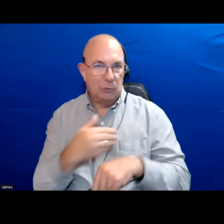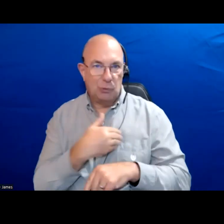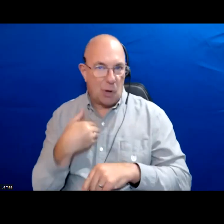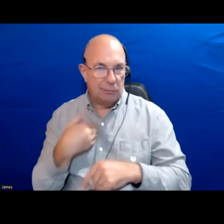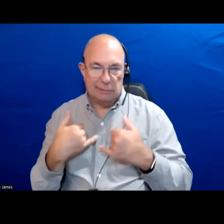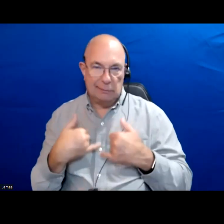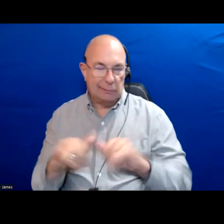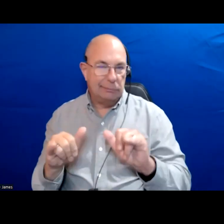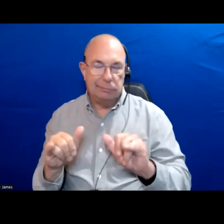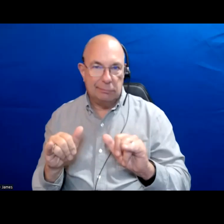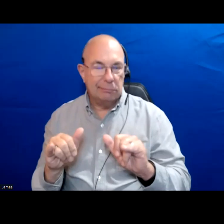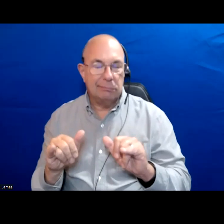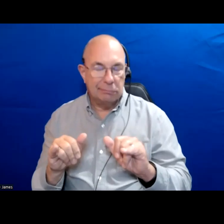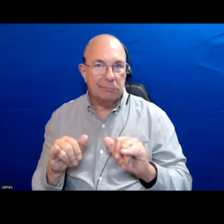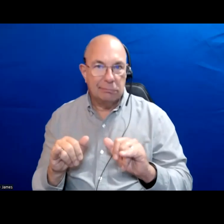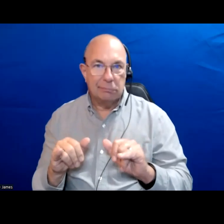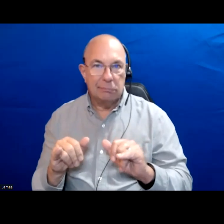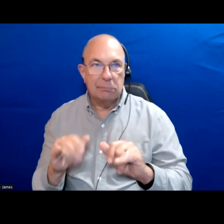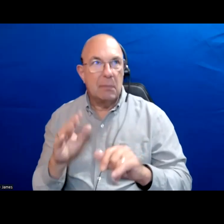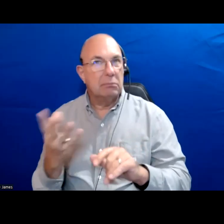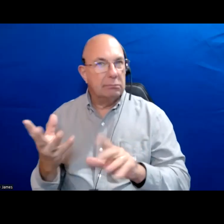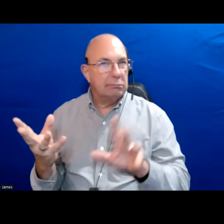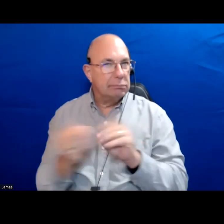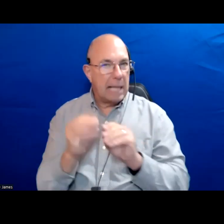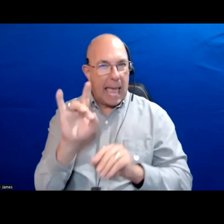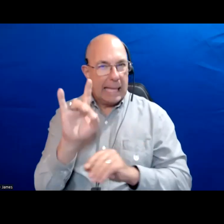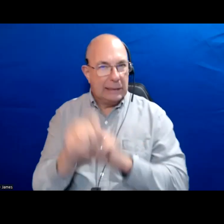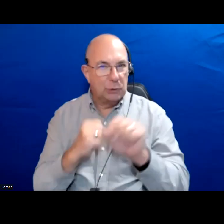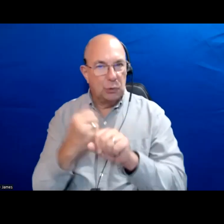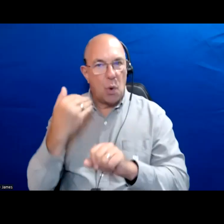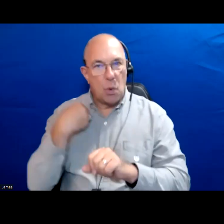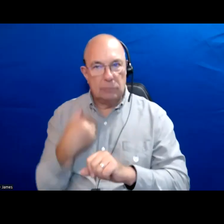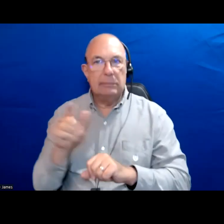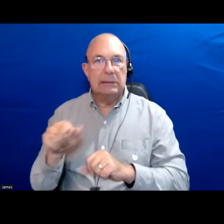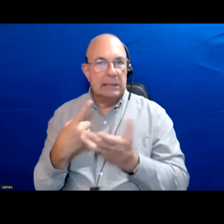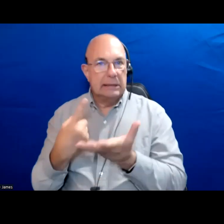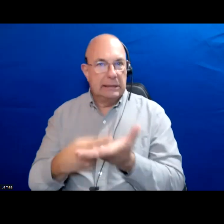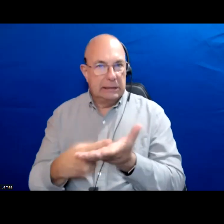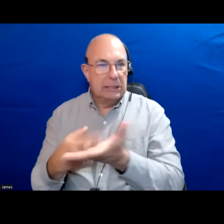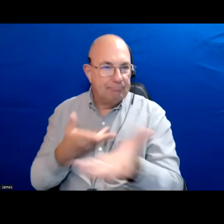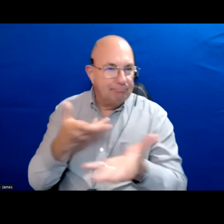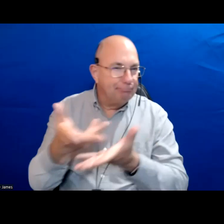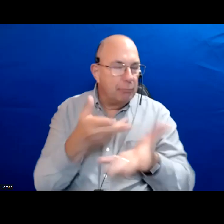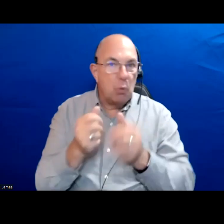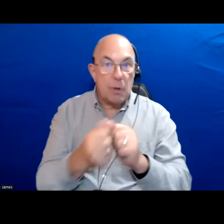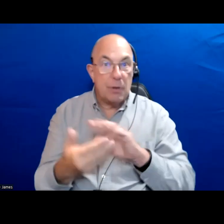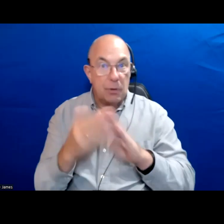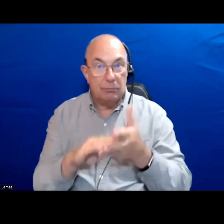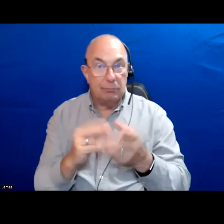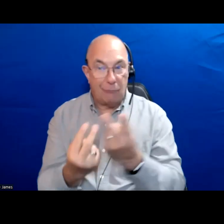About eight years ago the city started a conversation with Black communities looking back over 30